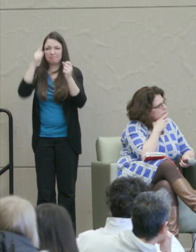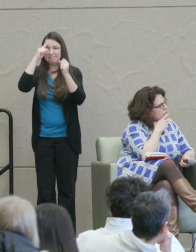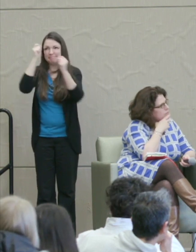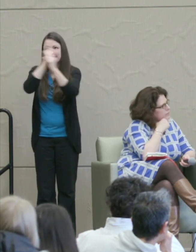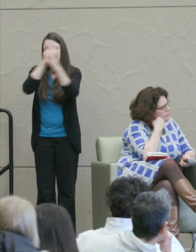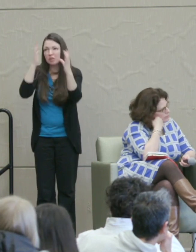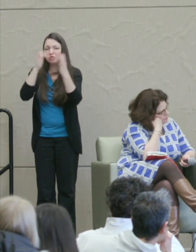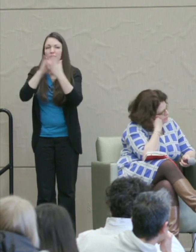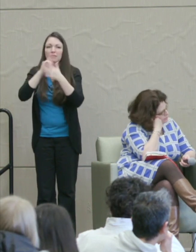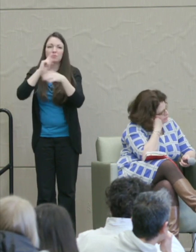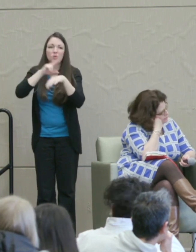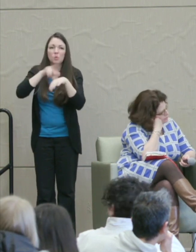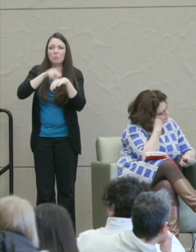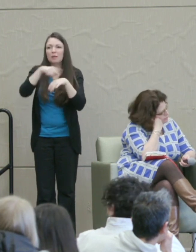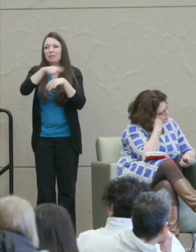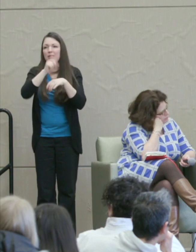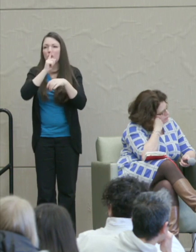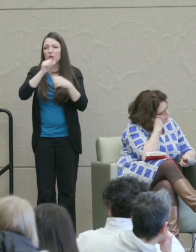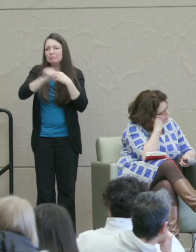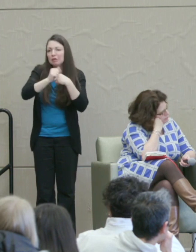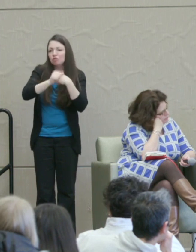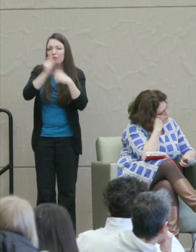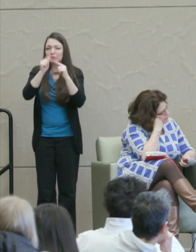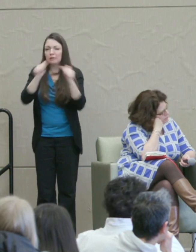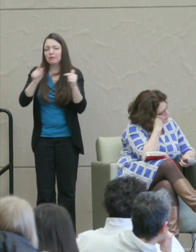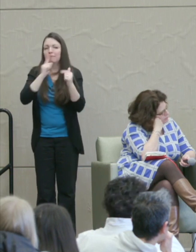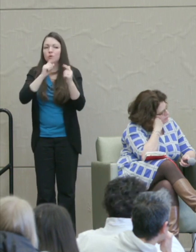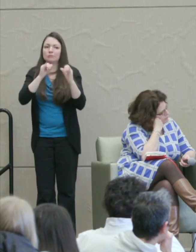as predators and so very similar things.